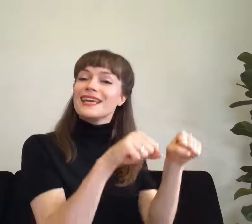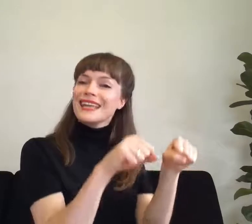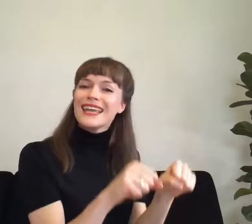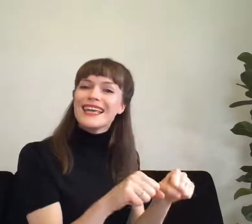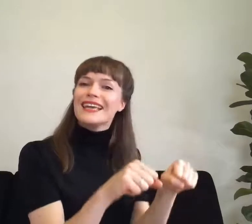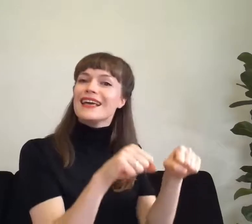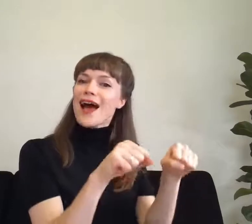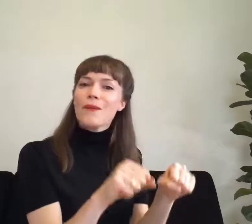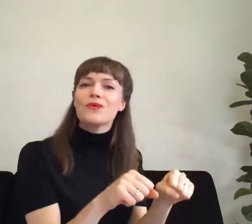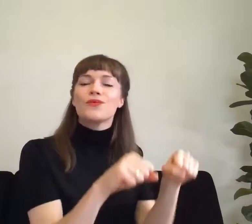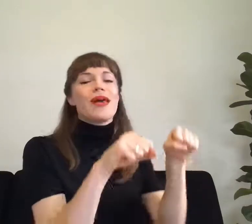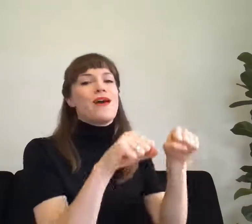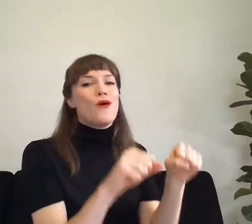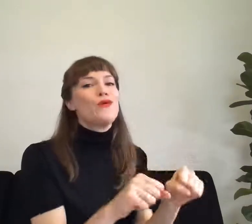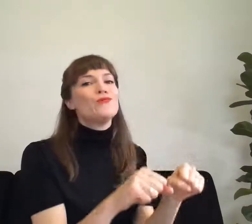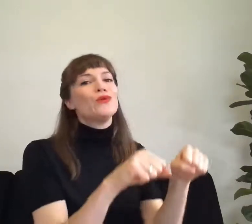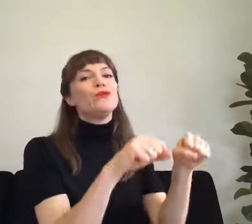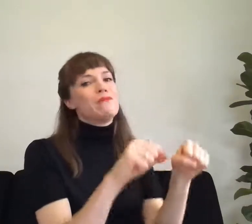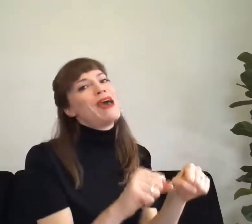Giddy up. We're homeward bound